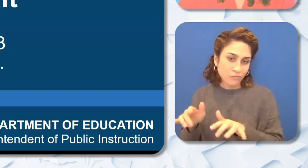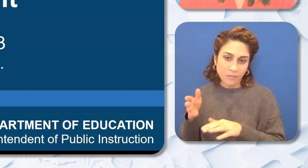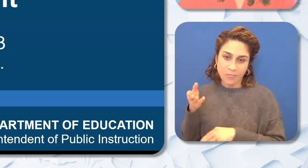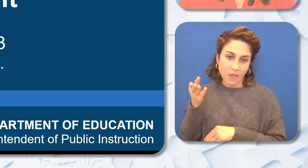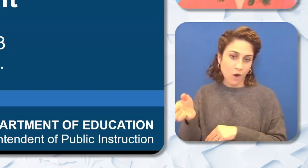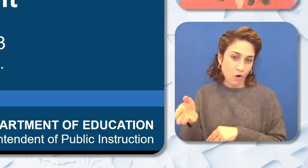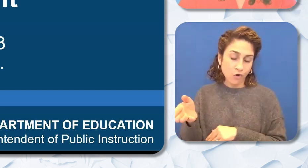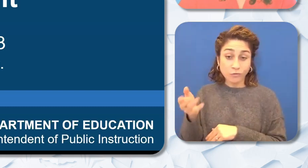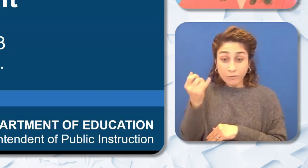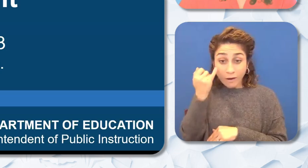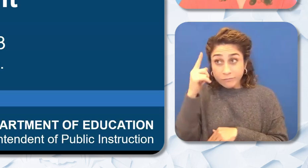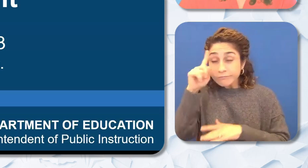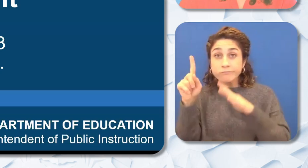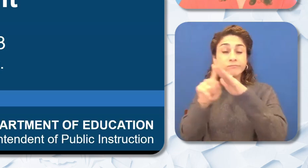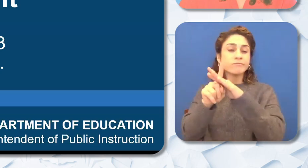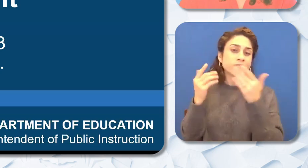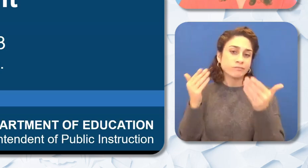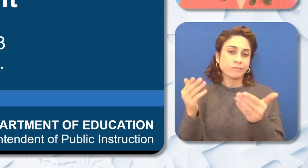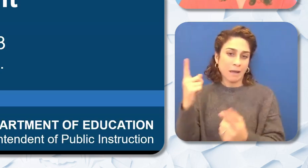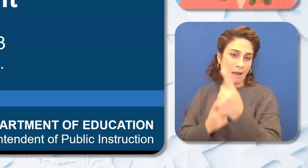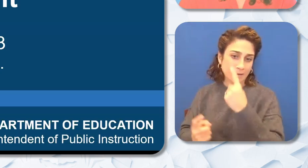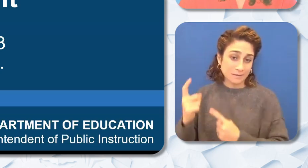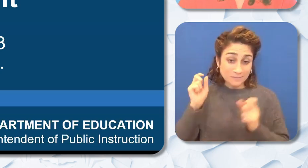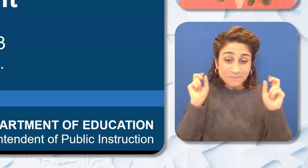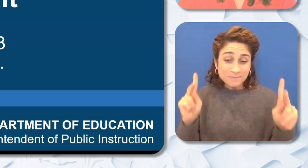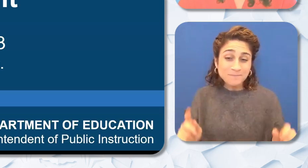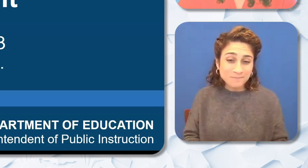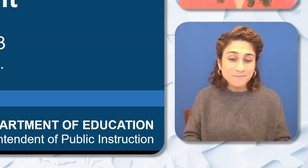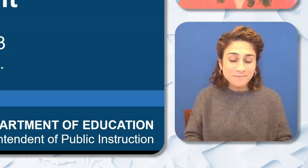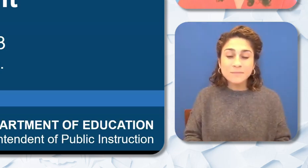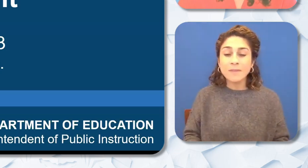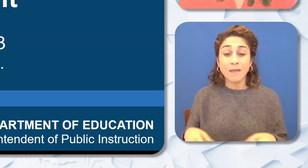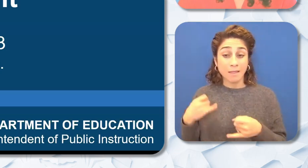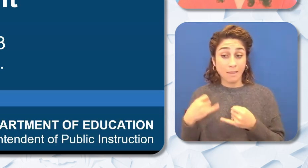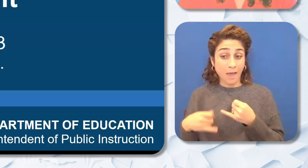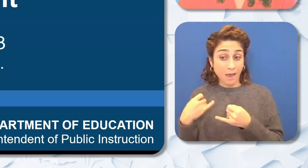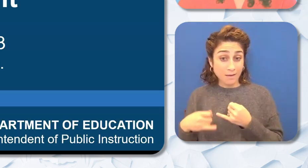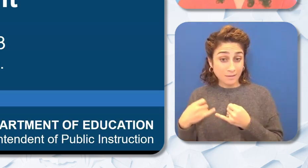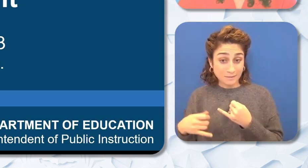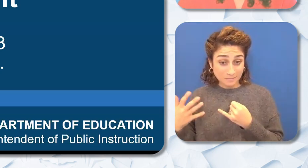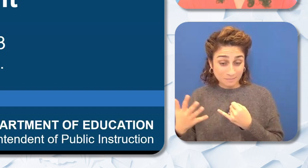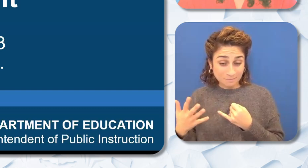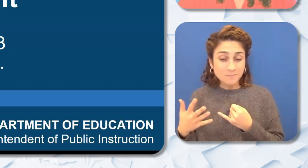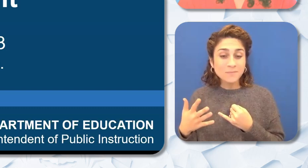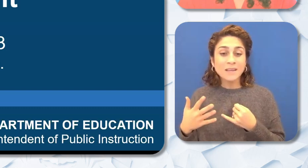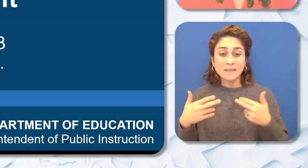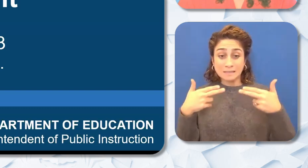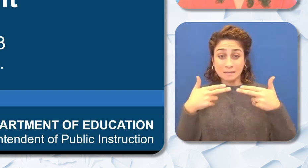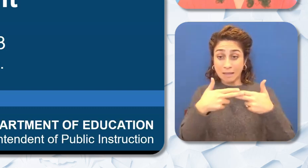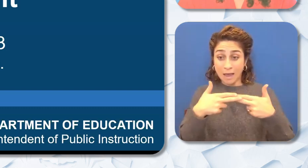ask questions if needed. Lastly we will have the slide deck available for those who would